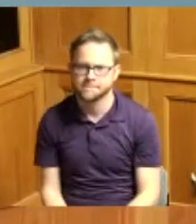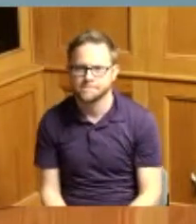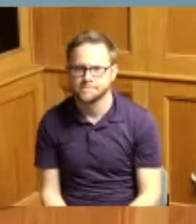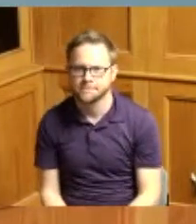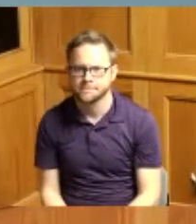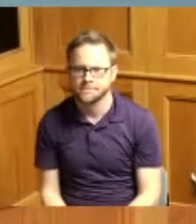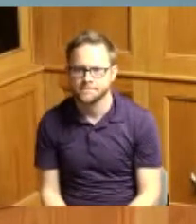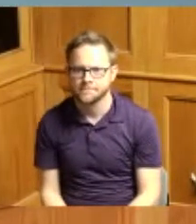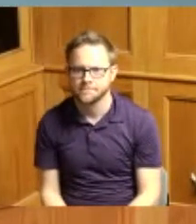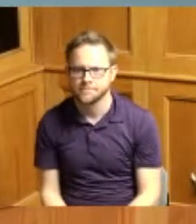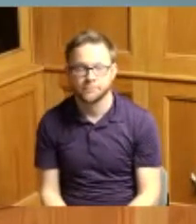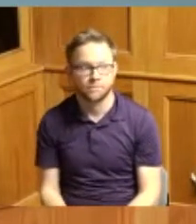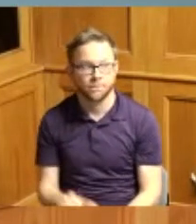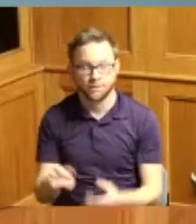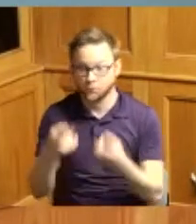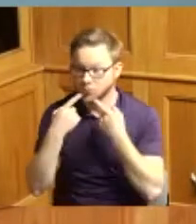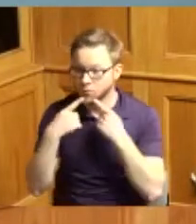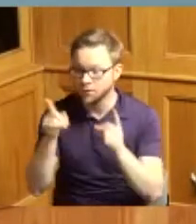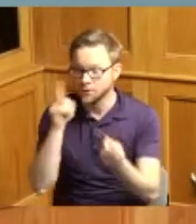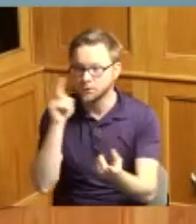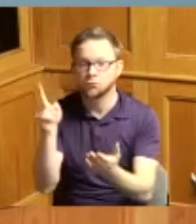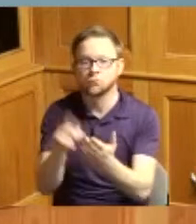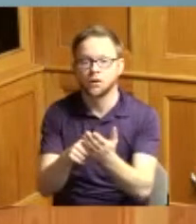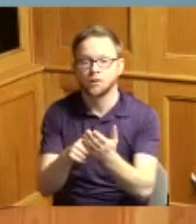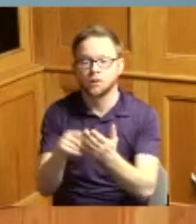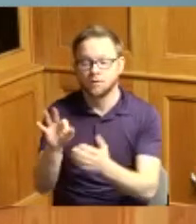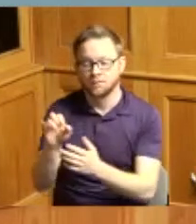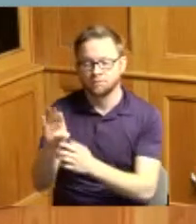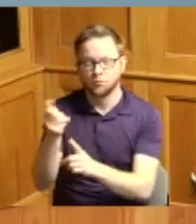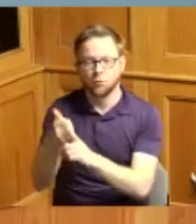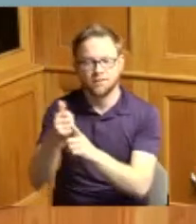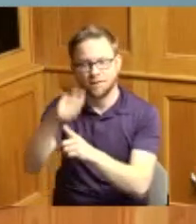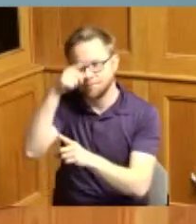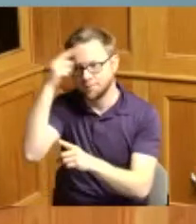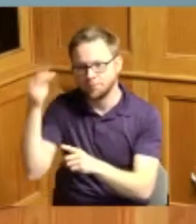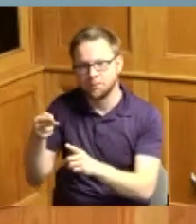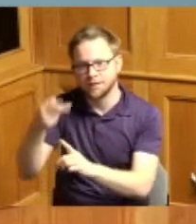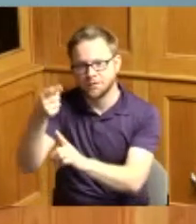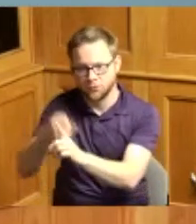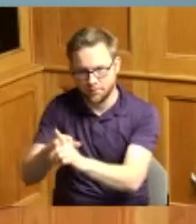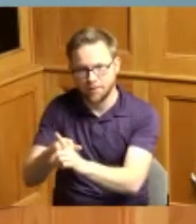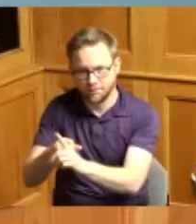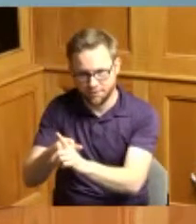and this is a proclamation recognized in February is black history in African American